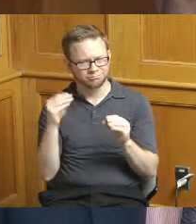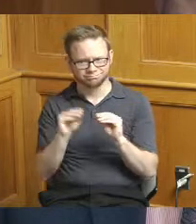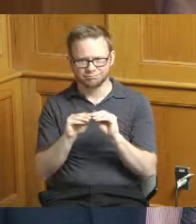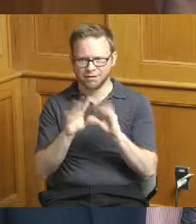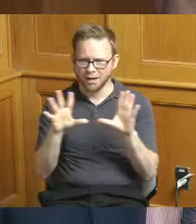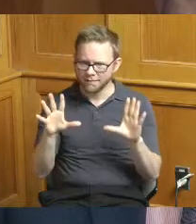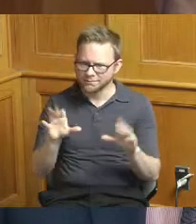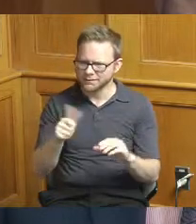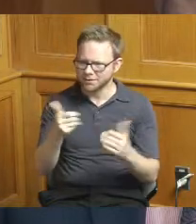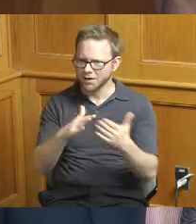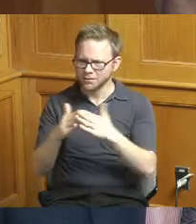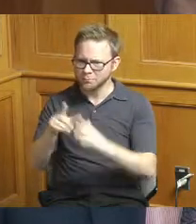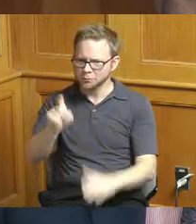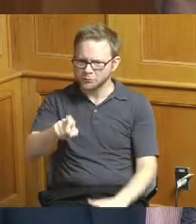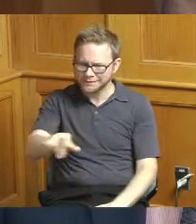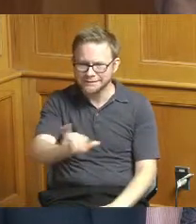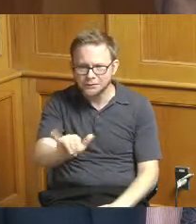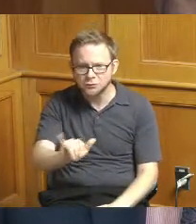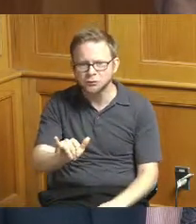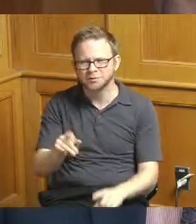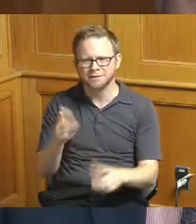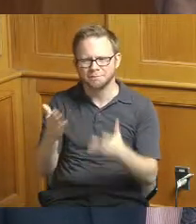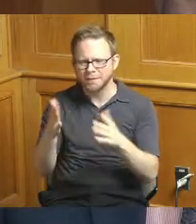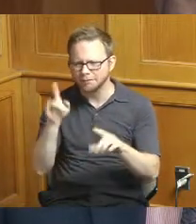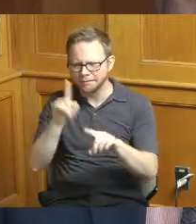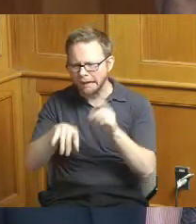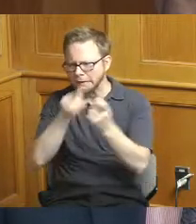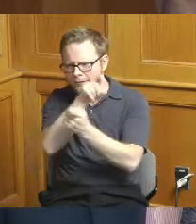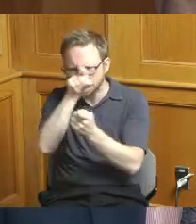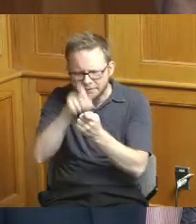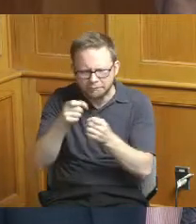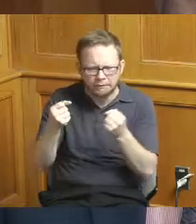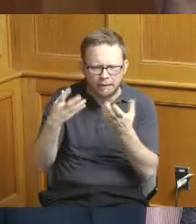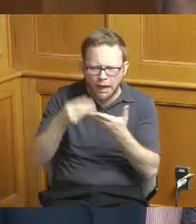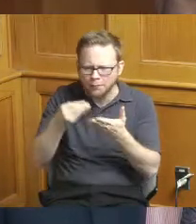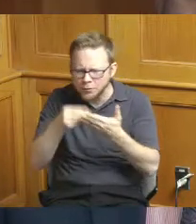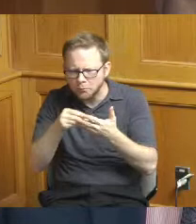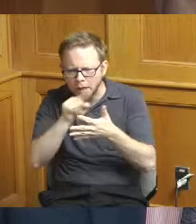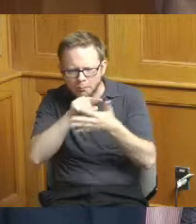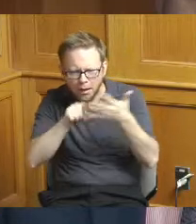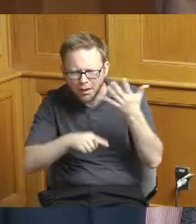of need they just may not be able to articulate it quite right and so I'm encouraged about the